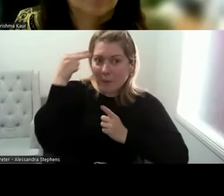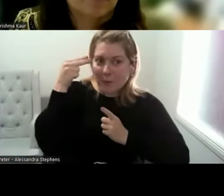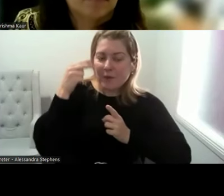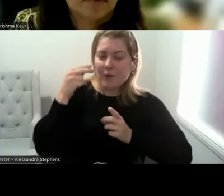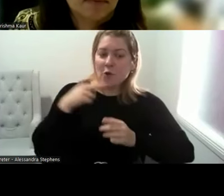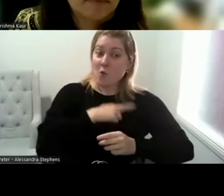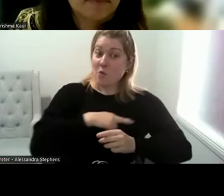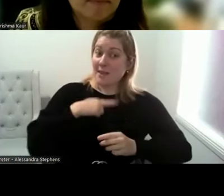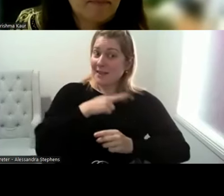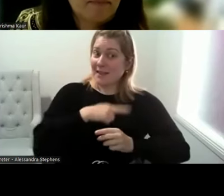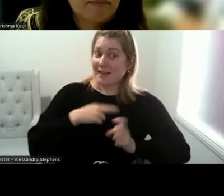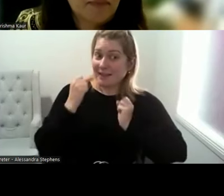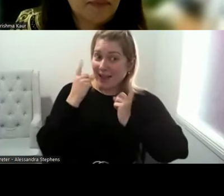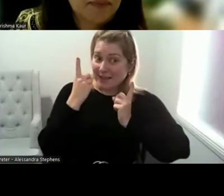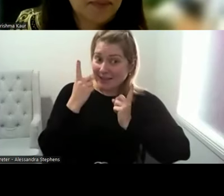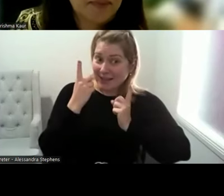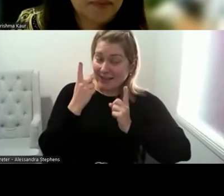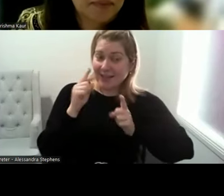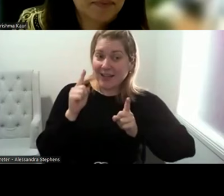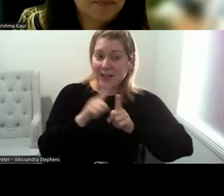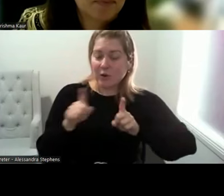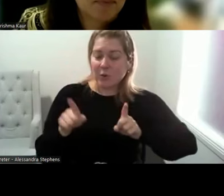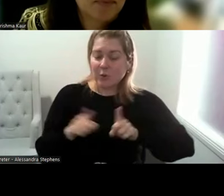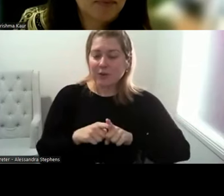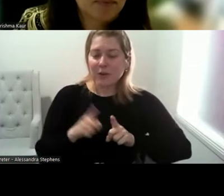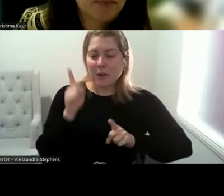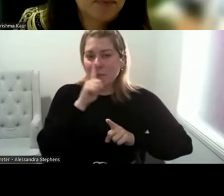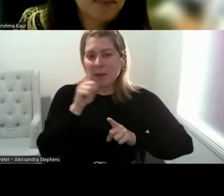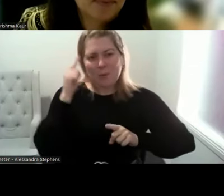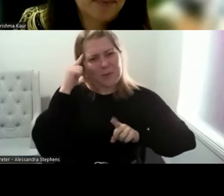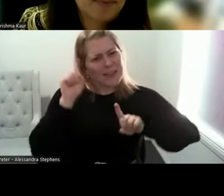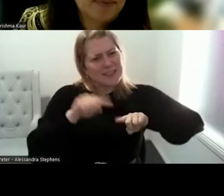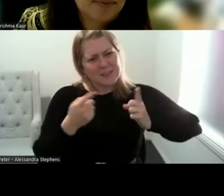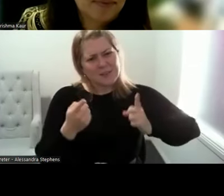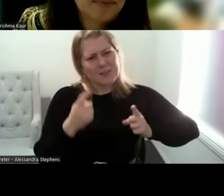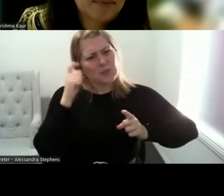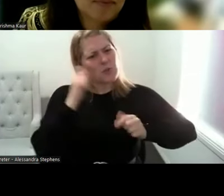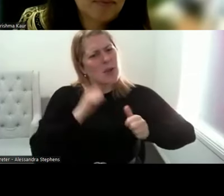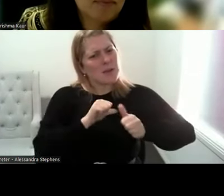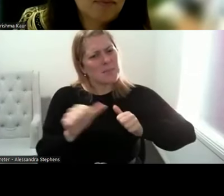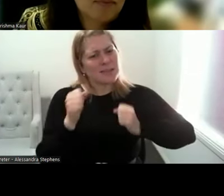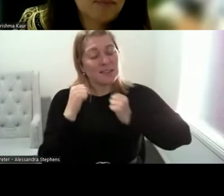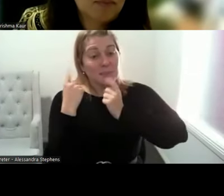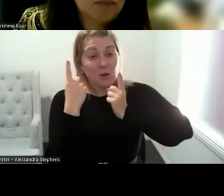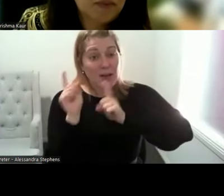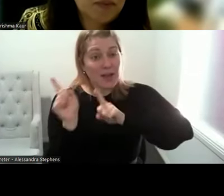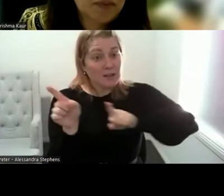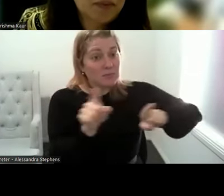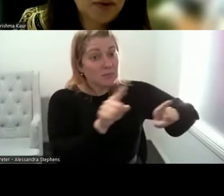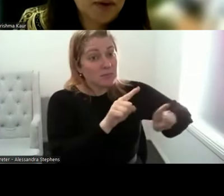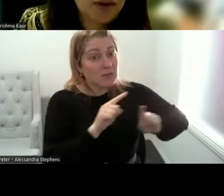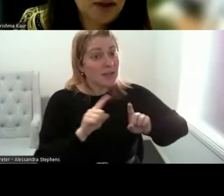expectations and just do your best to be aware, acknowledge that we're not we're not experts in